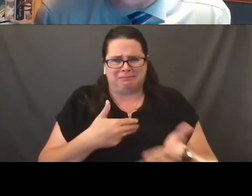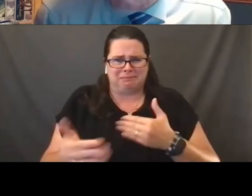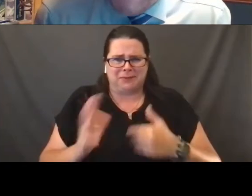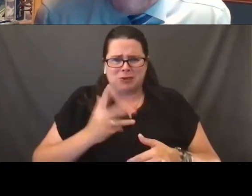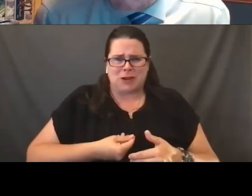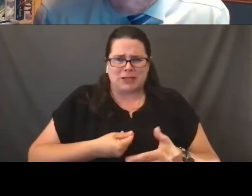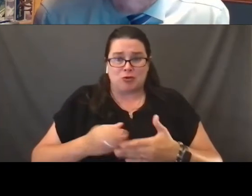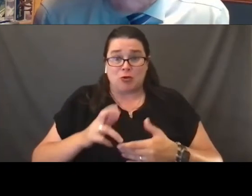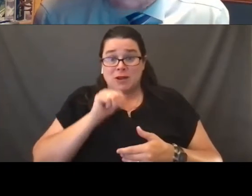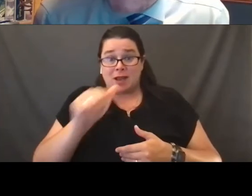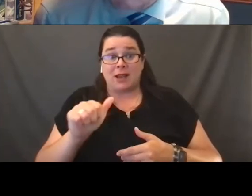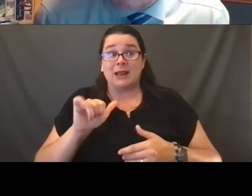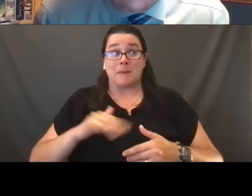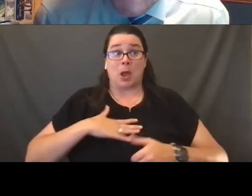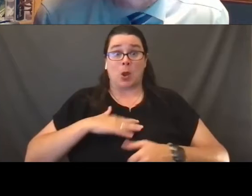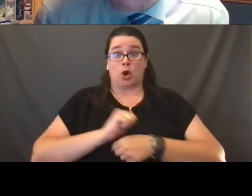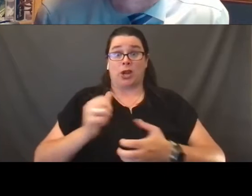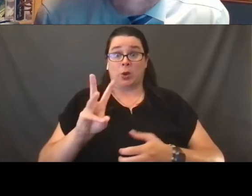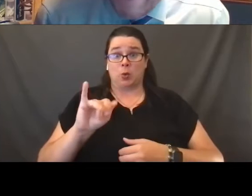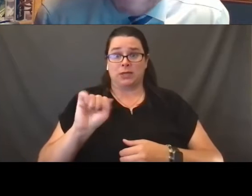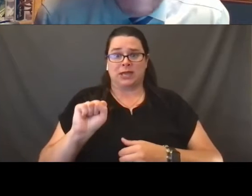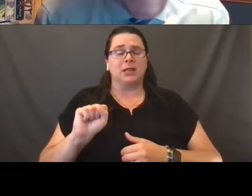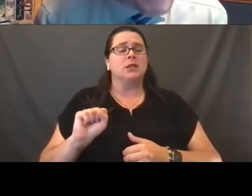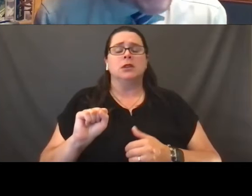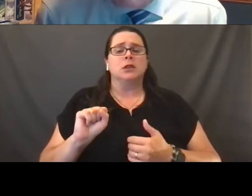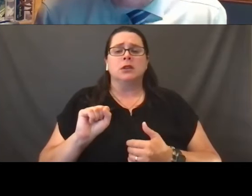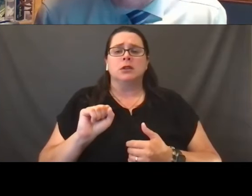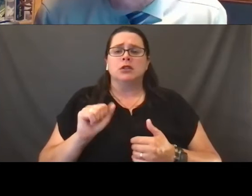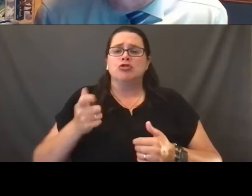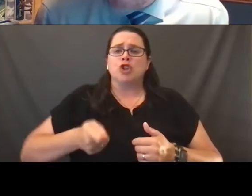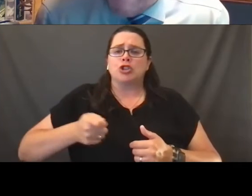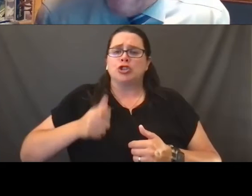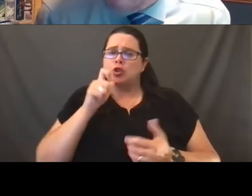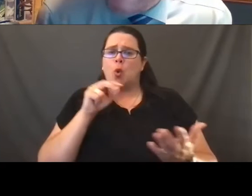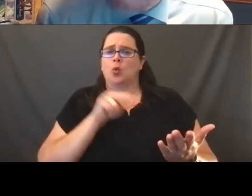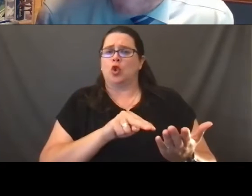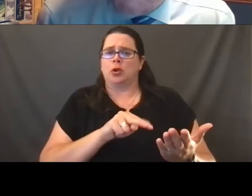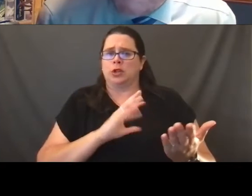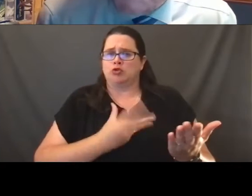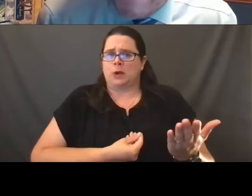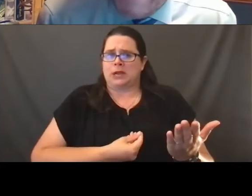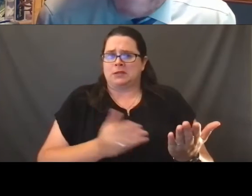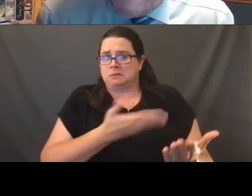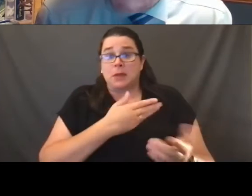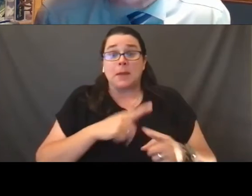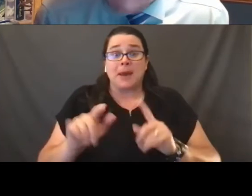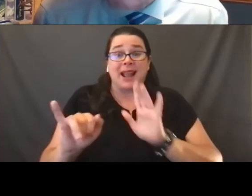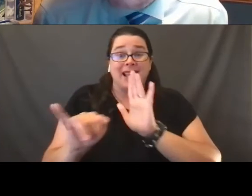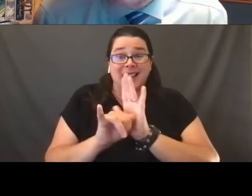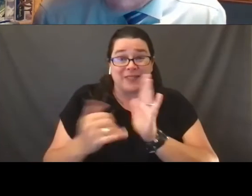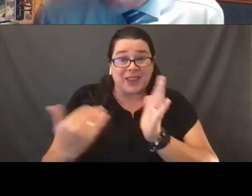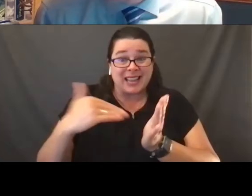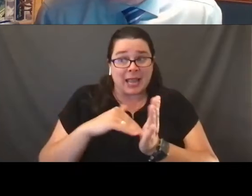that has been my experience that judges do not look to that. However, however I identify once again as a challenge